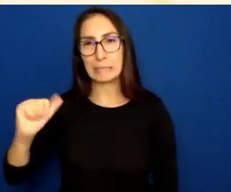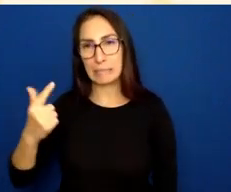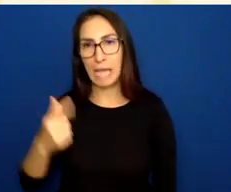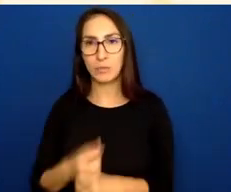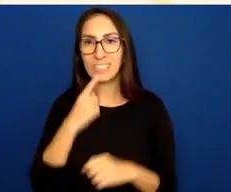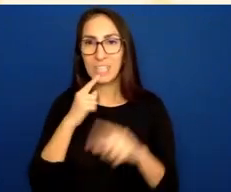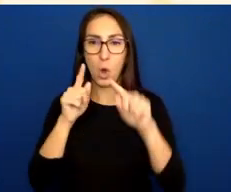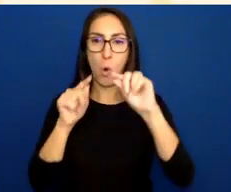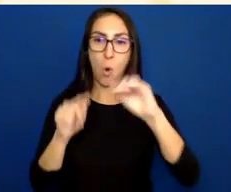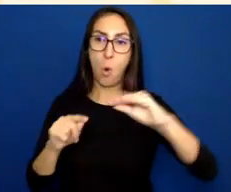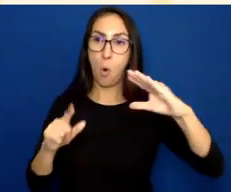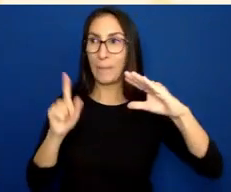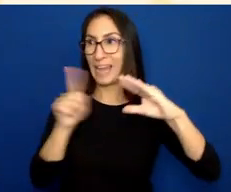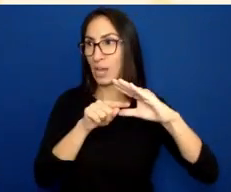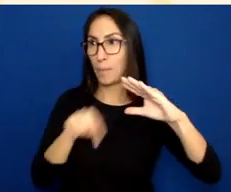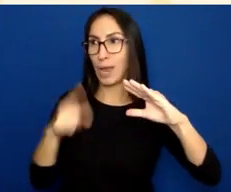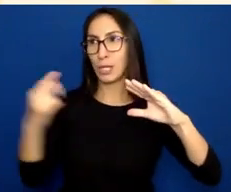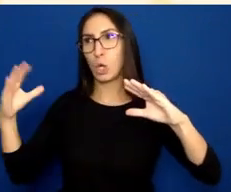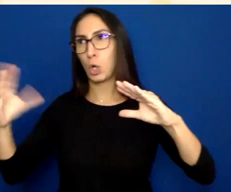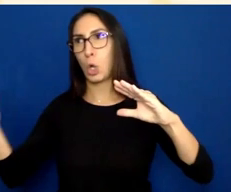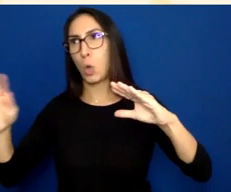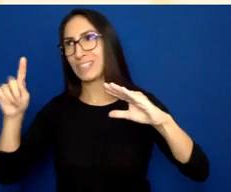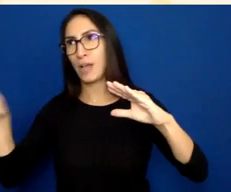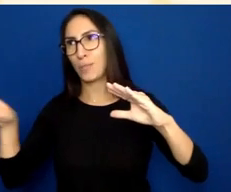close angle bracket for every line of HTML.